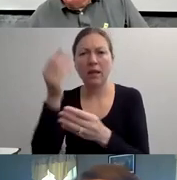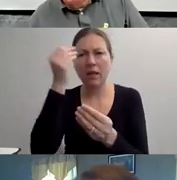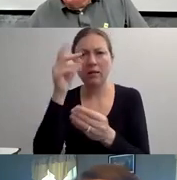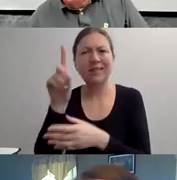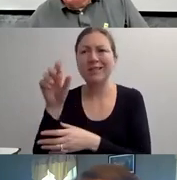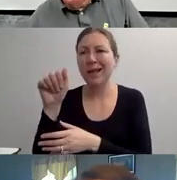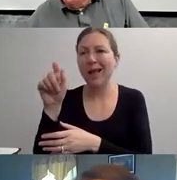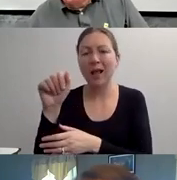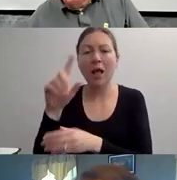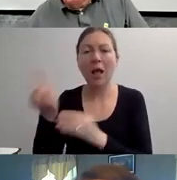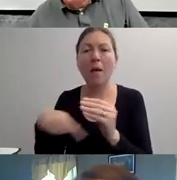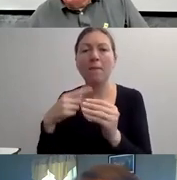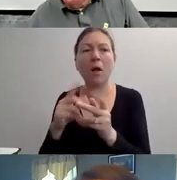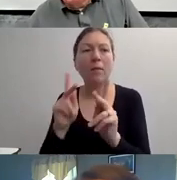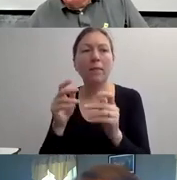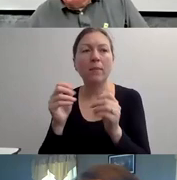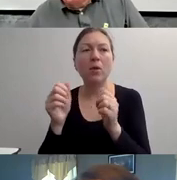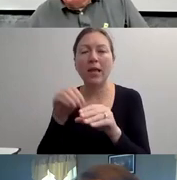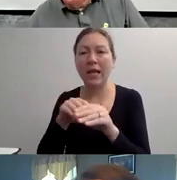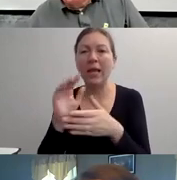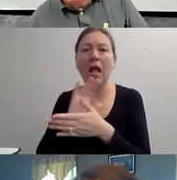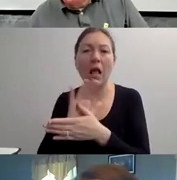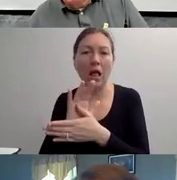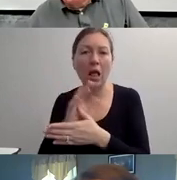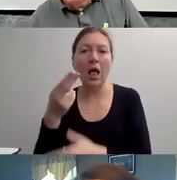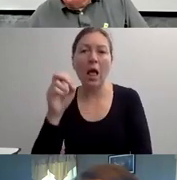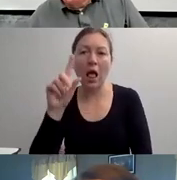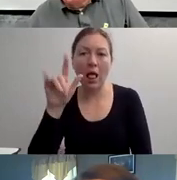IT REINFORCES PREJUDICE AND NEGATIVITY, IGNORANCE AND FEAR."